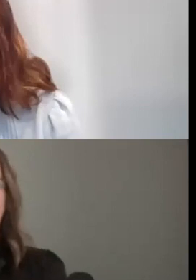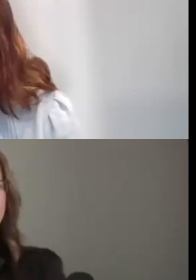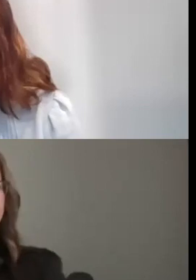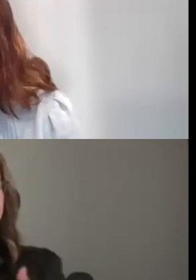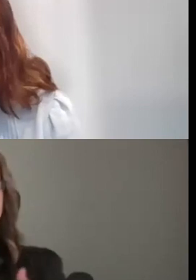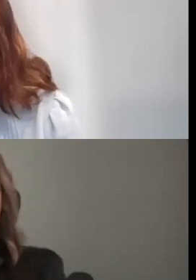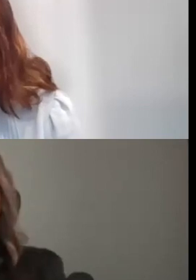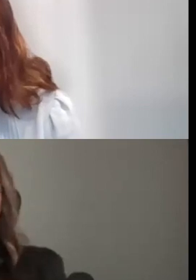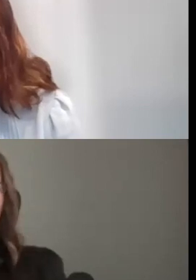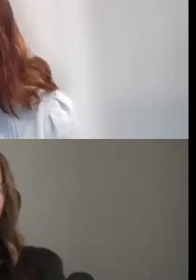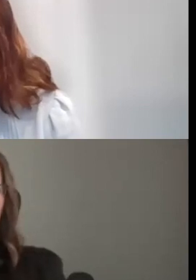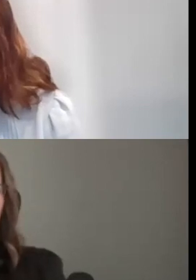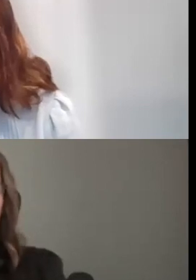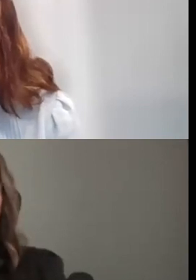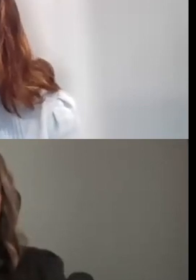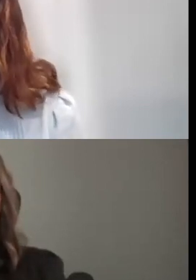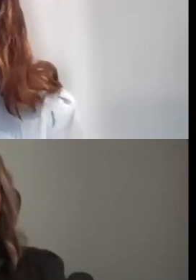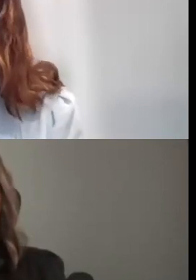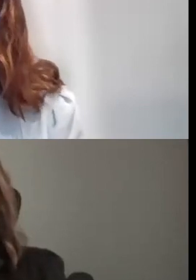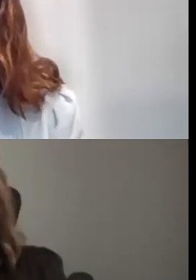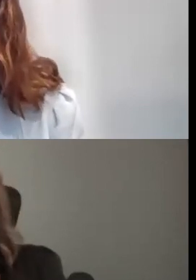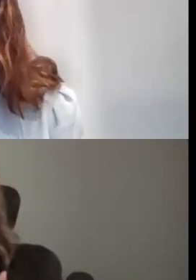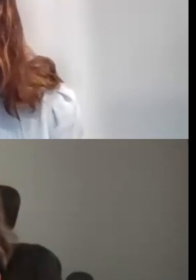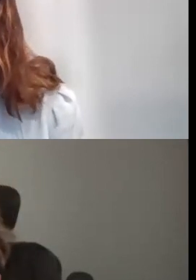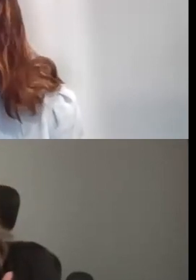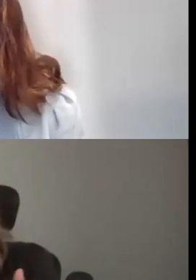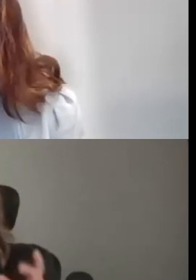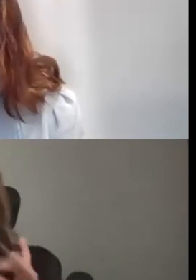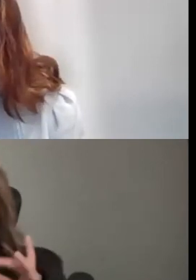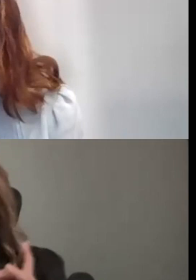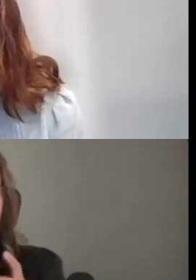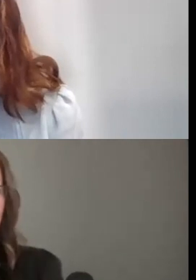IF WENDY, DO YOU WANT TO UM LEAVE US WITH A COUPLE FINAL THOUGHTS? SURE.